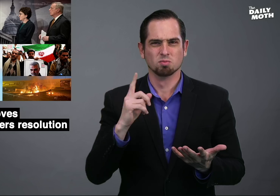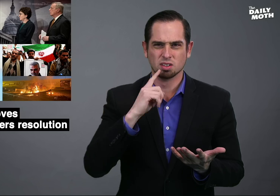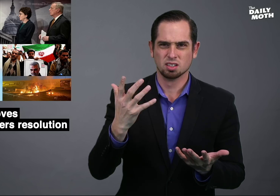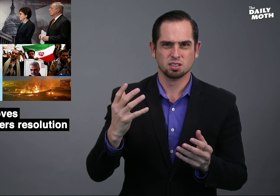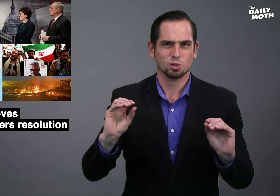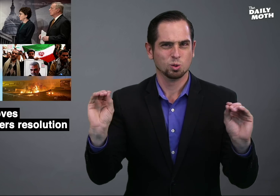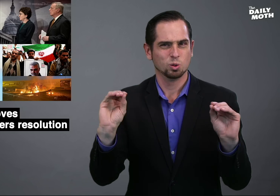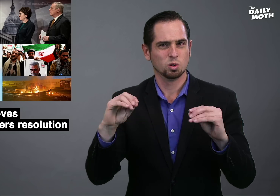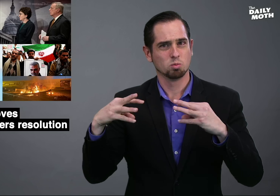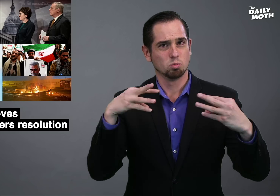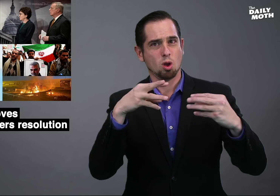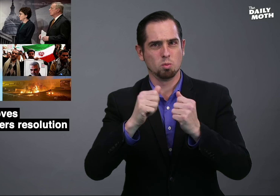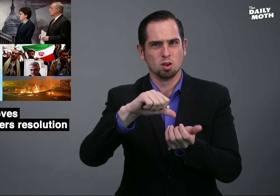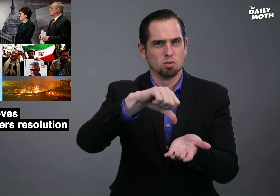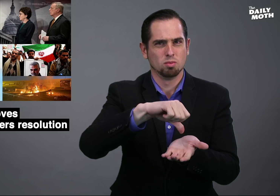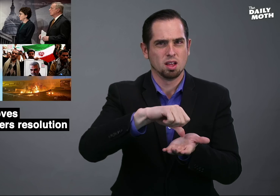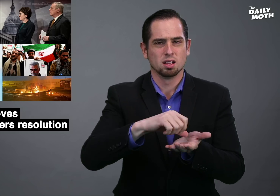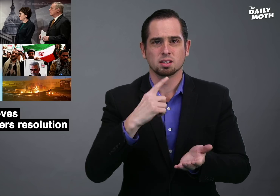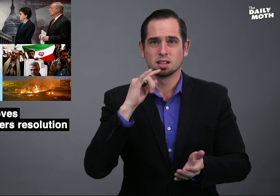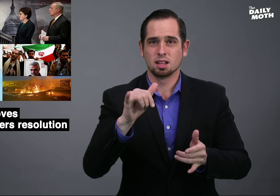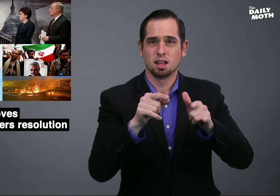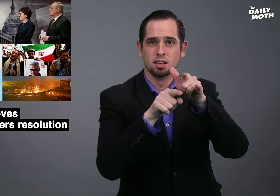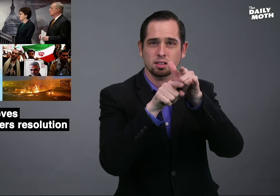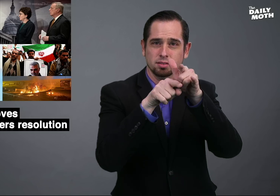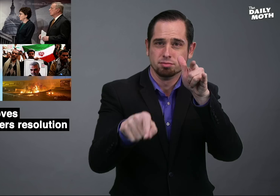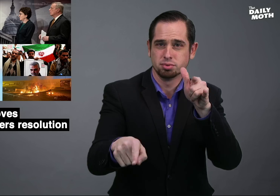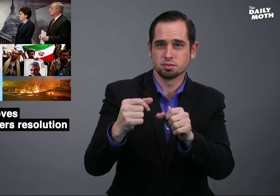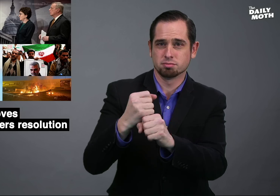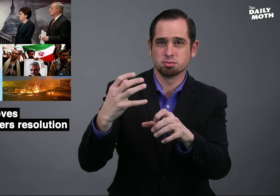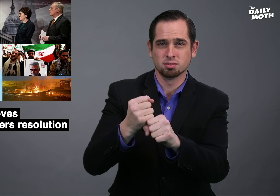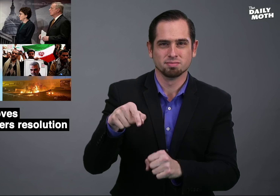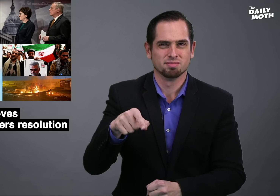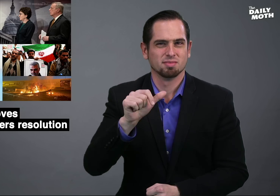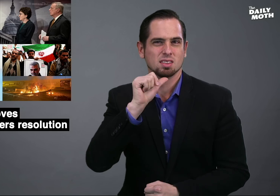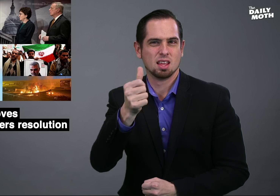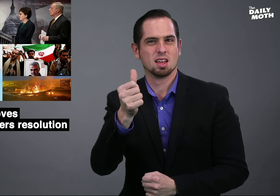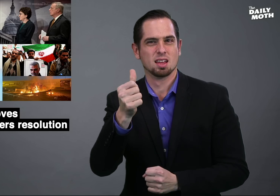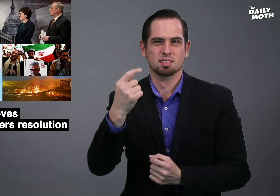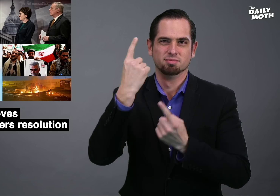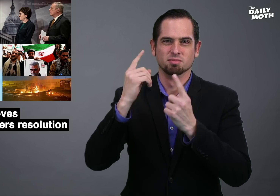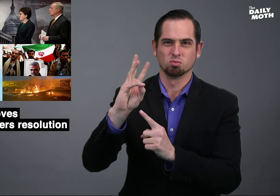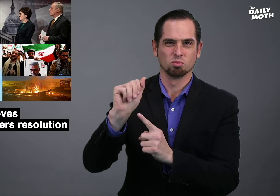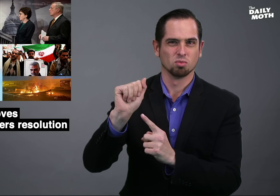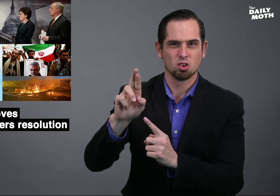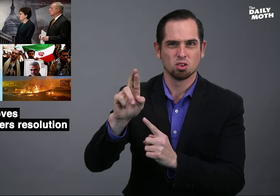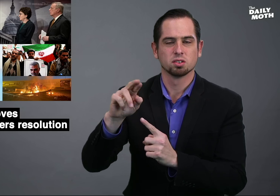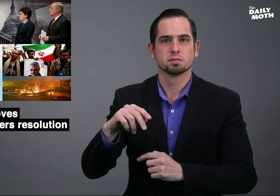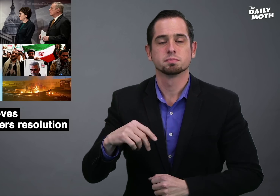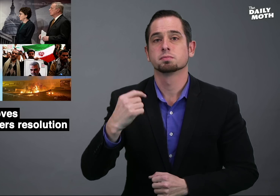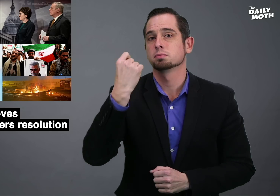"there is no war with Iran. An airstrike is not war."